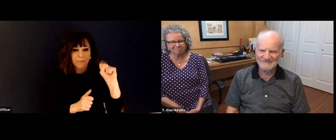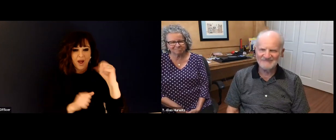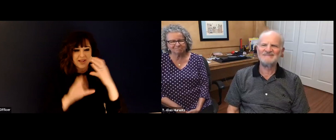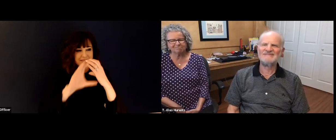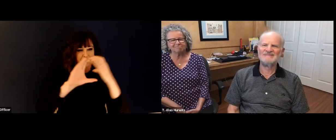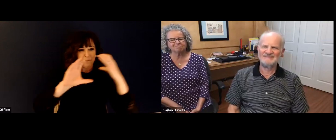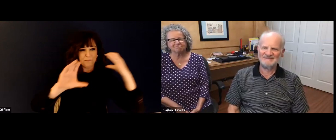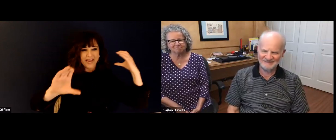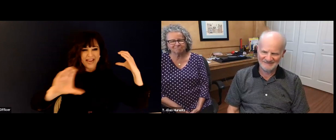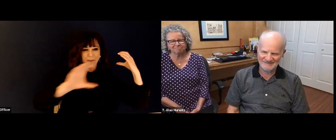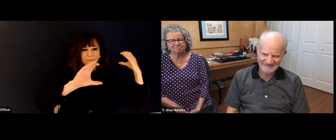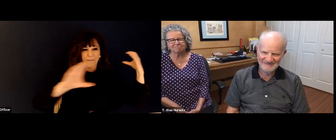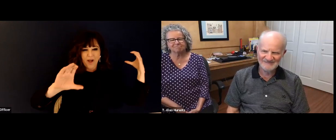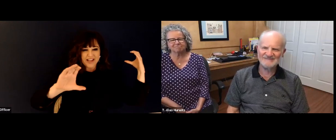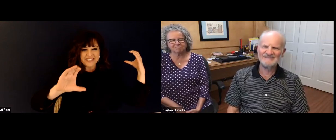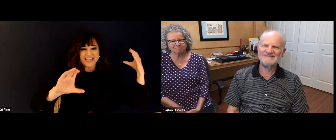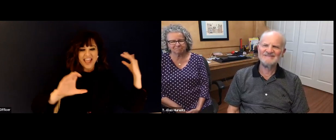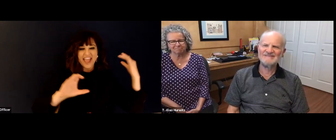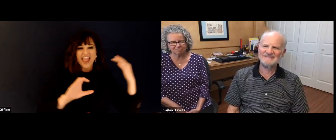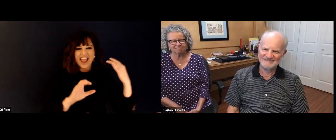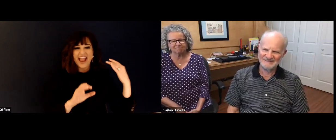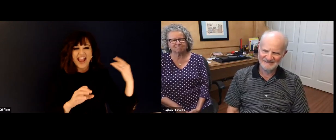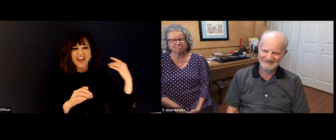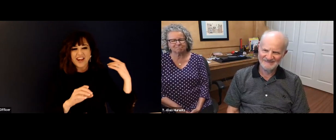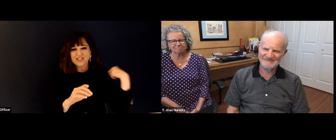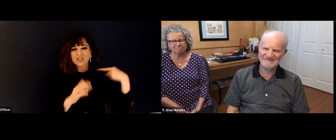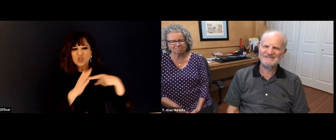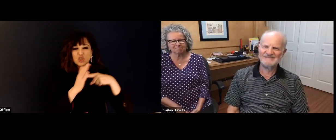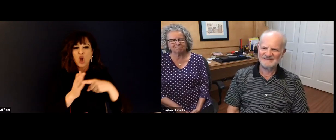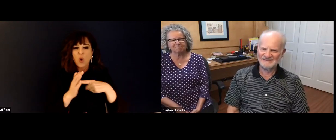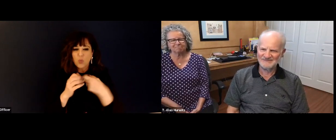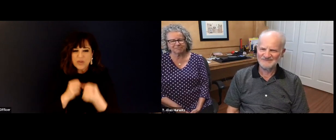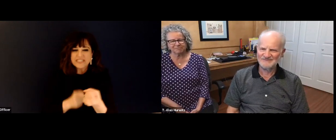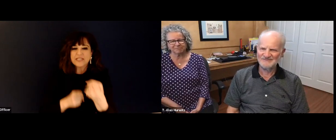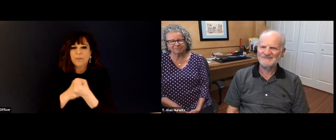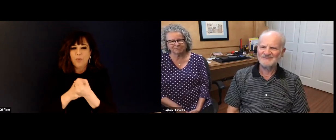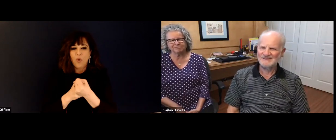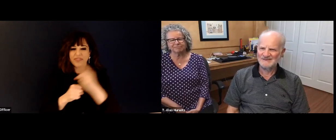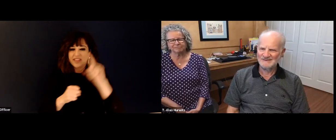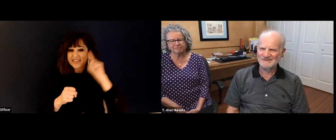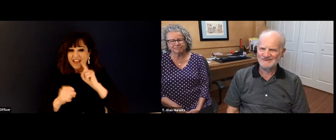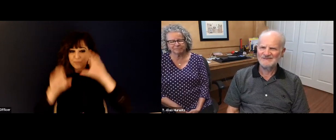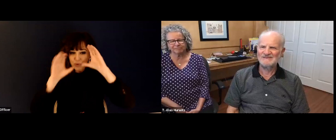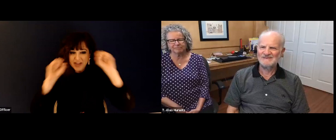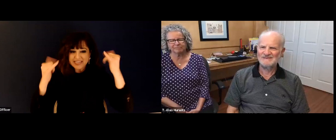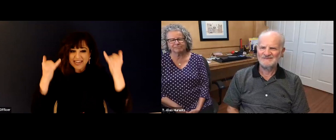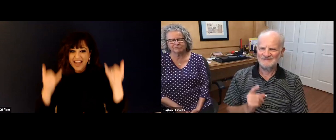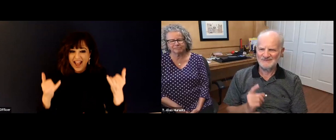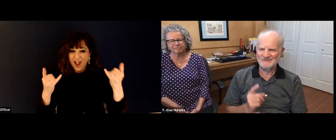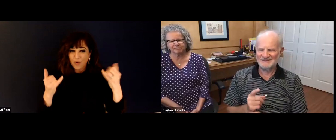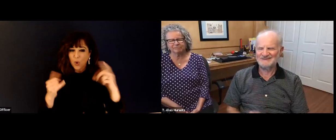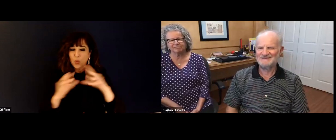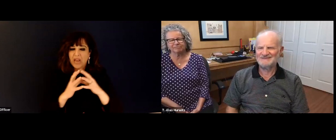Alan and Jim and other leaders. That gave us to set up two big